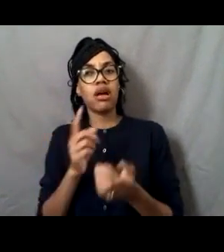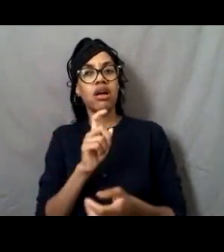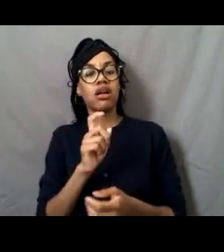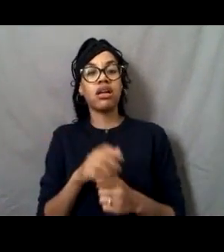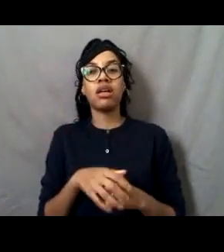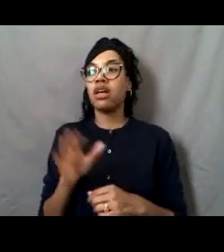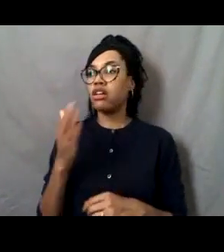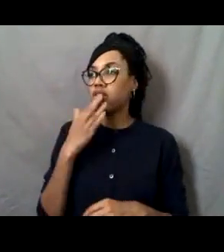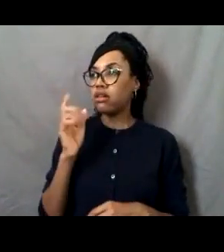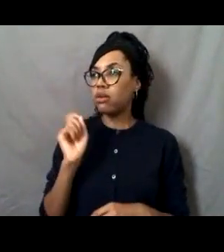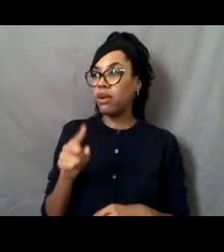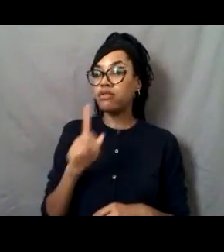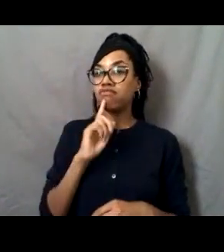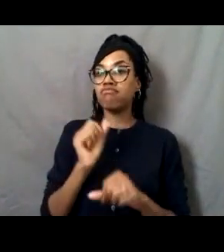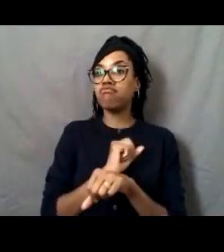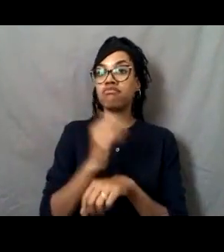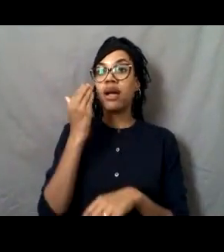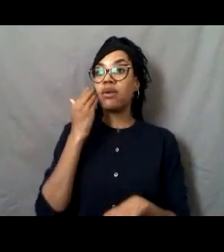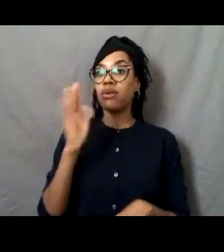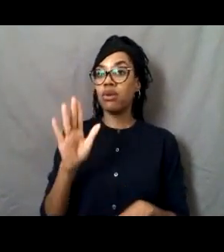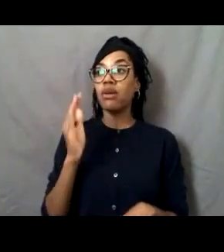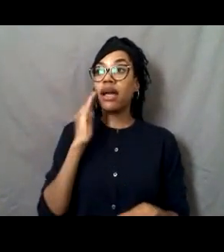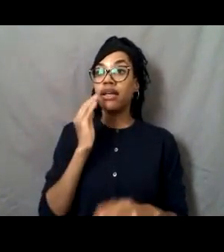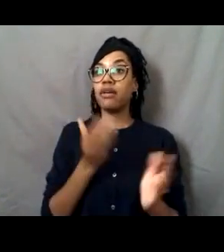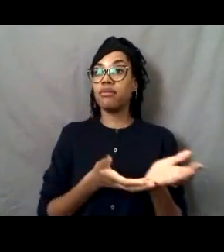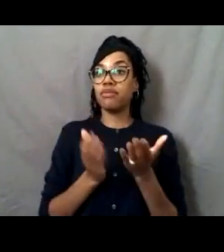I actually don't know. I just know that he was bringing logs back.